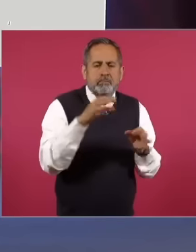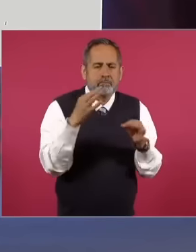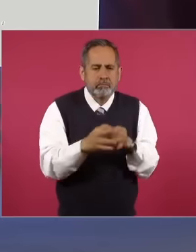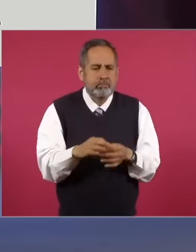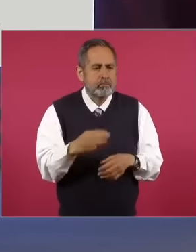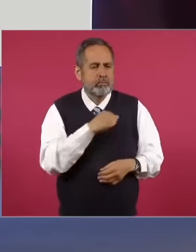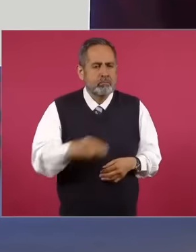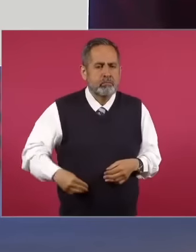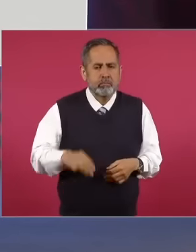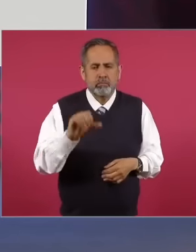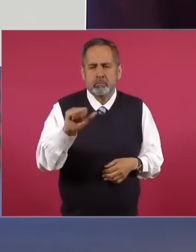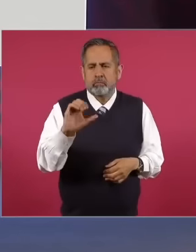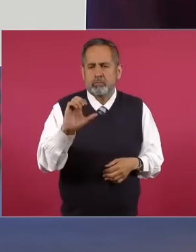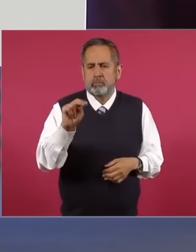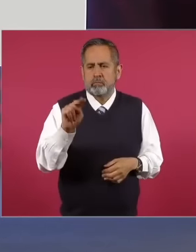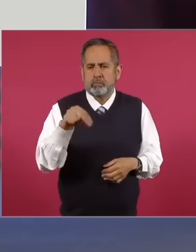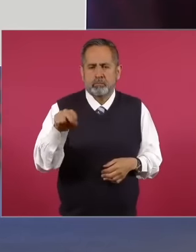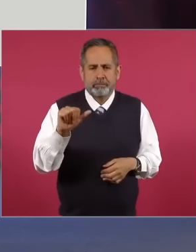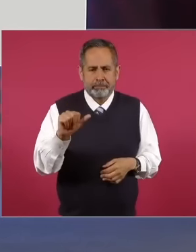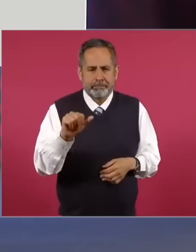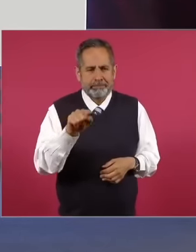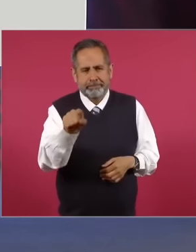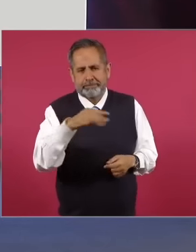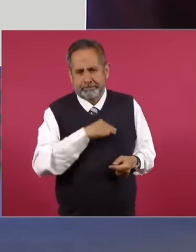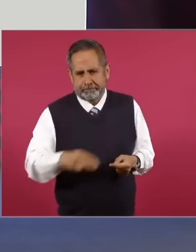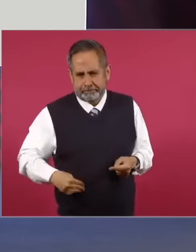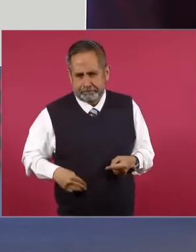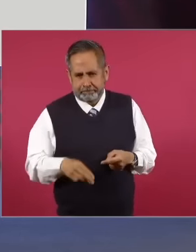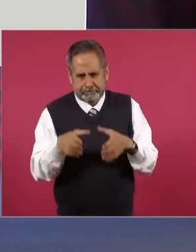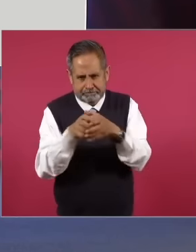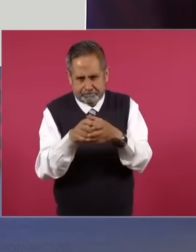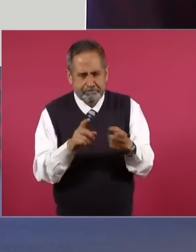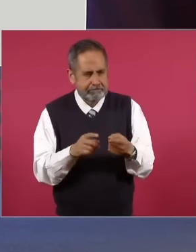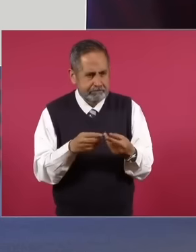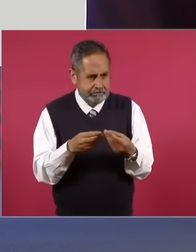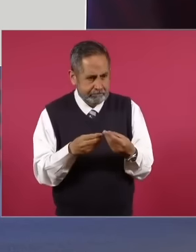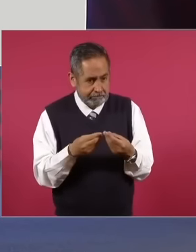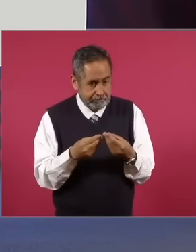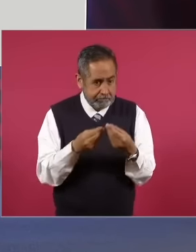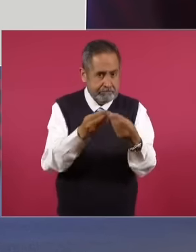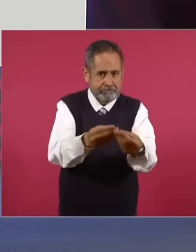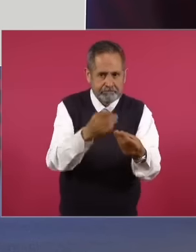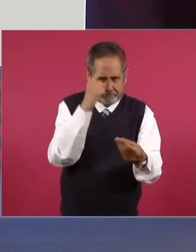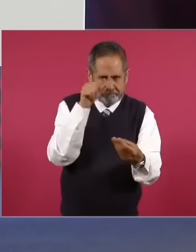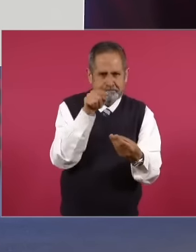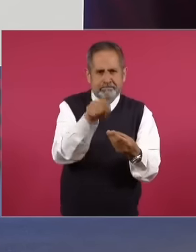Acuña is for an organization